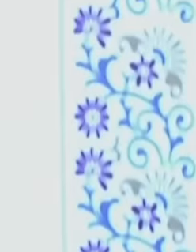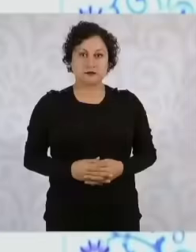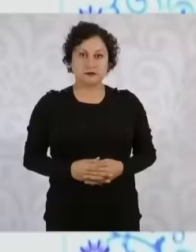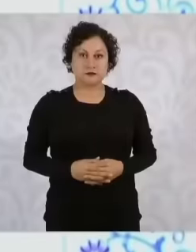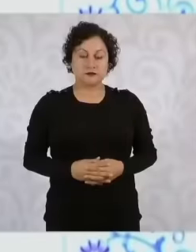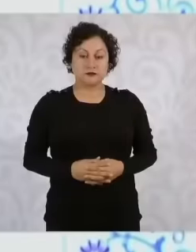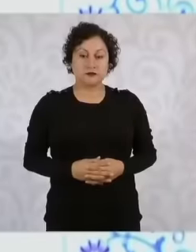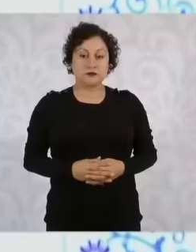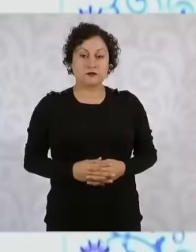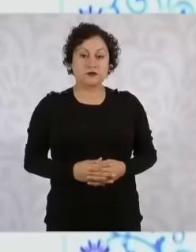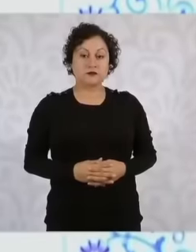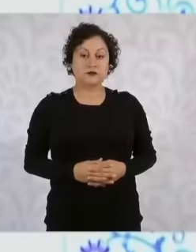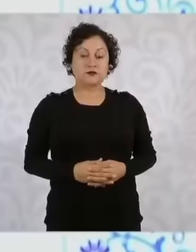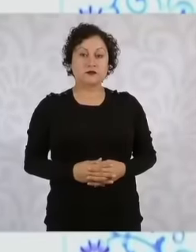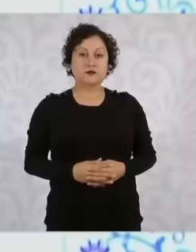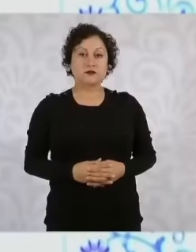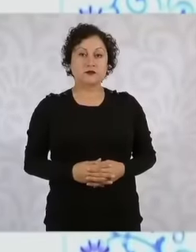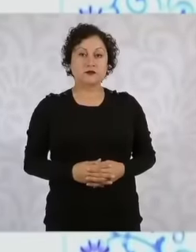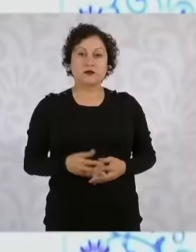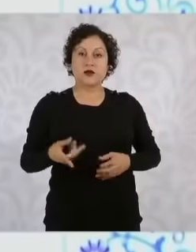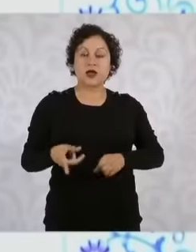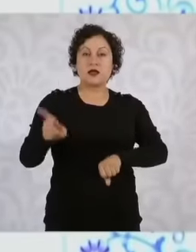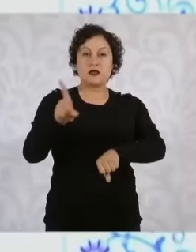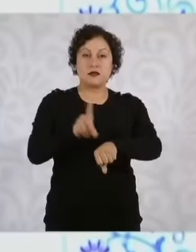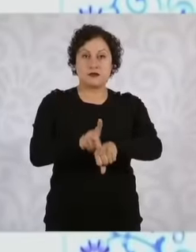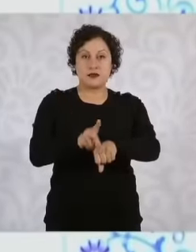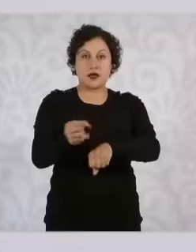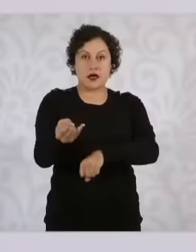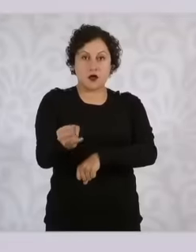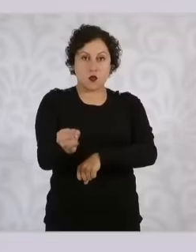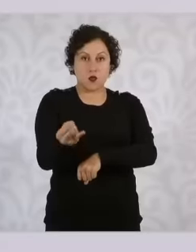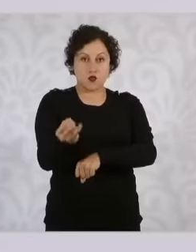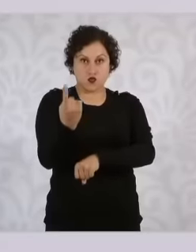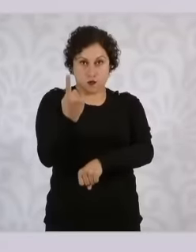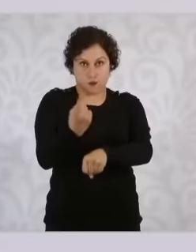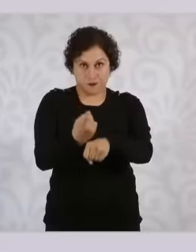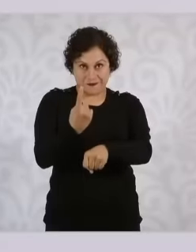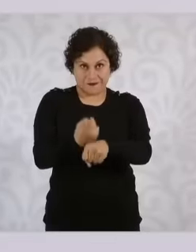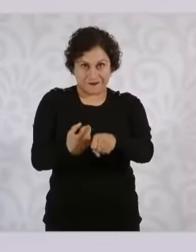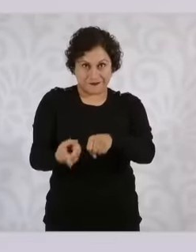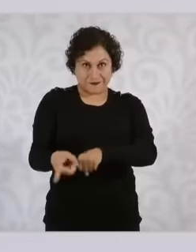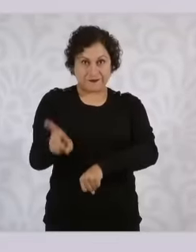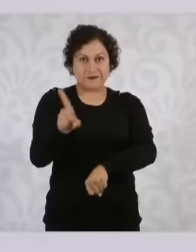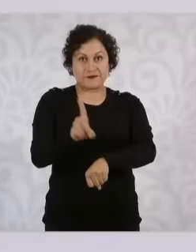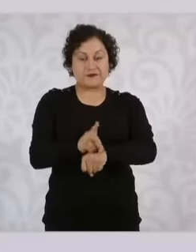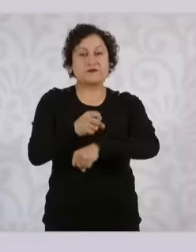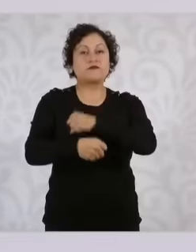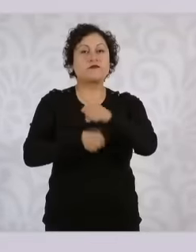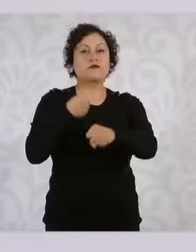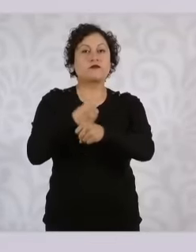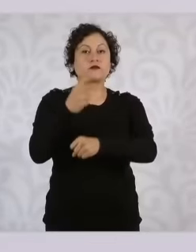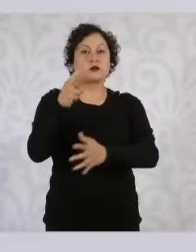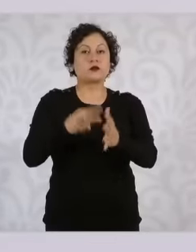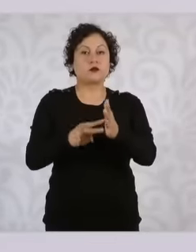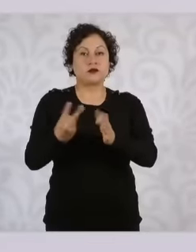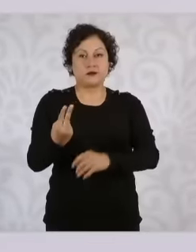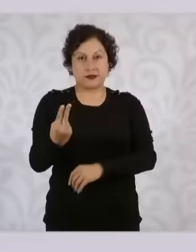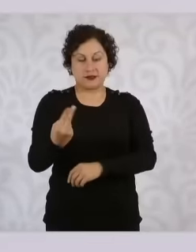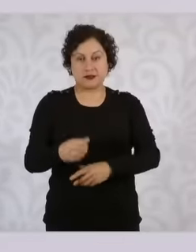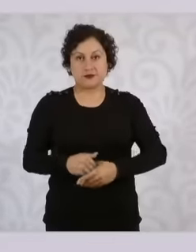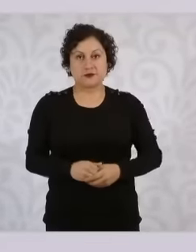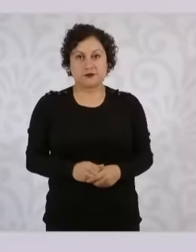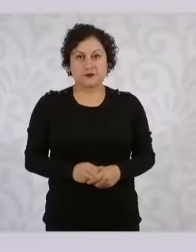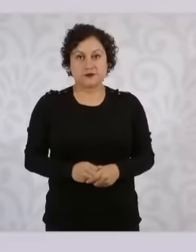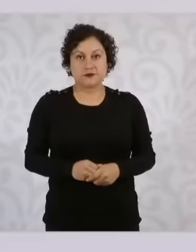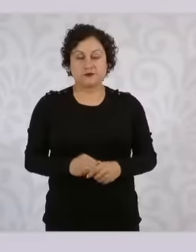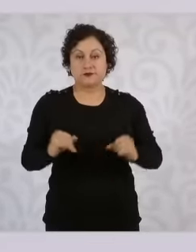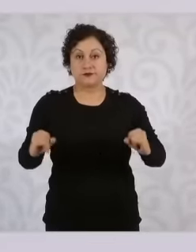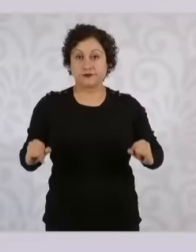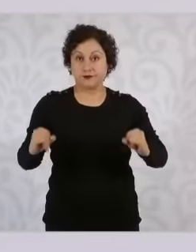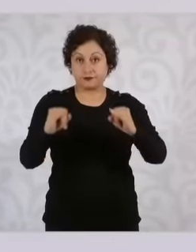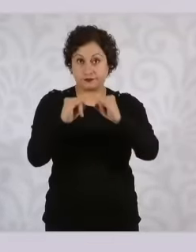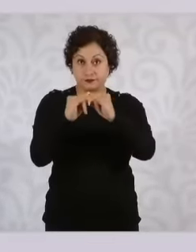election on June 1st June 1st 2025 the National Electoral Institute and the